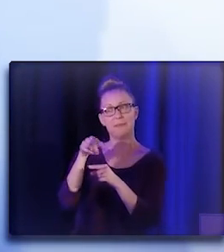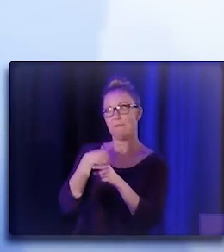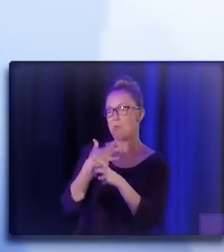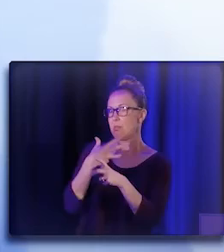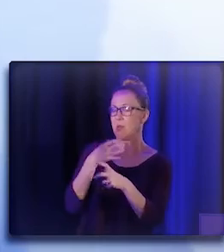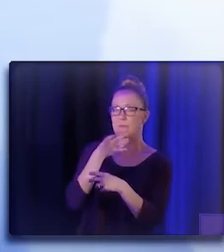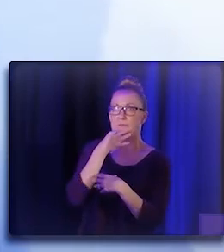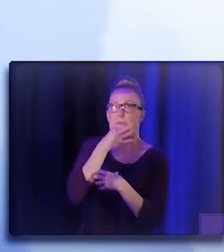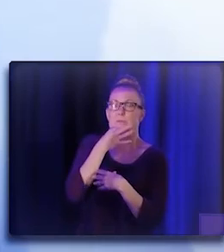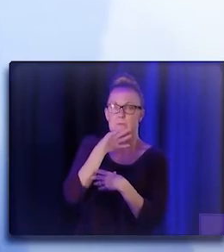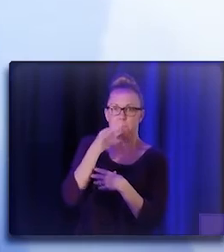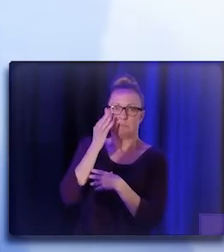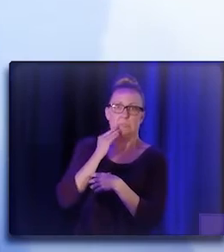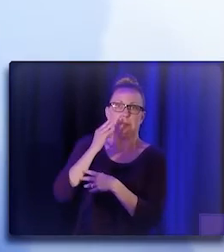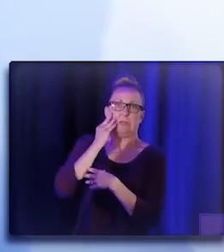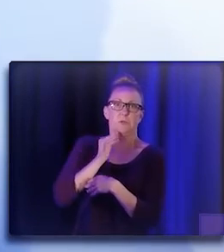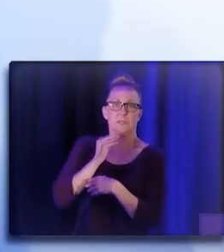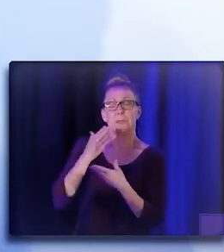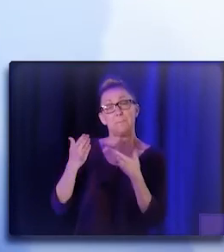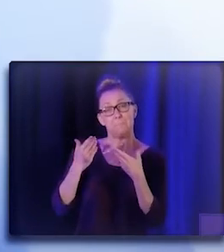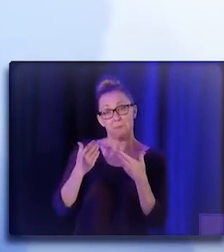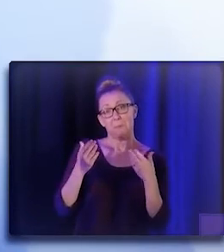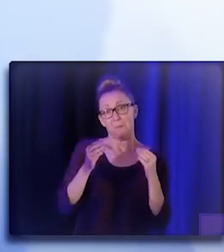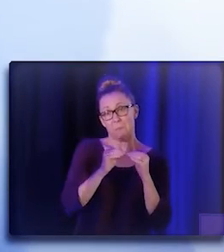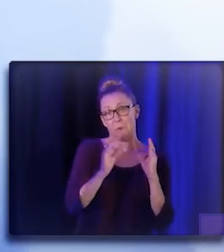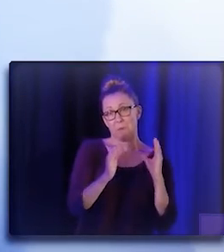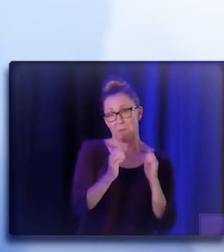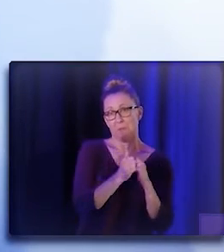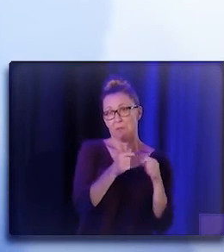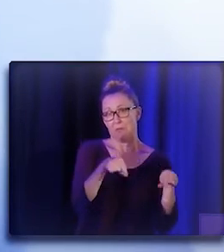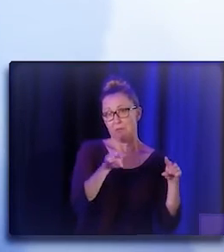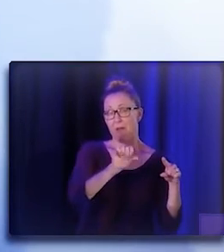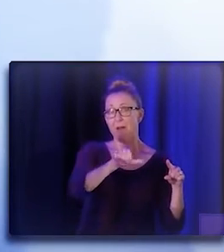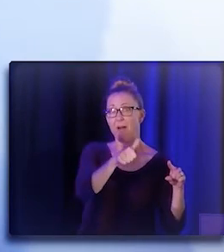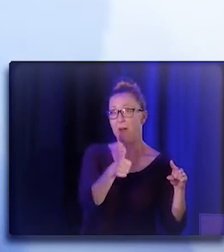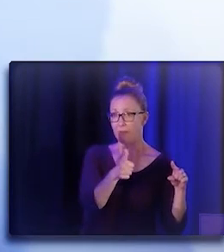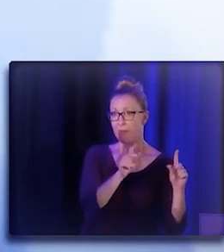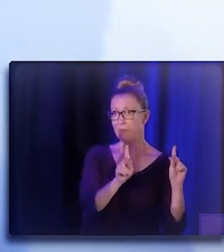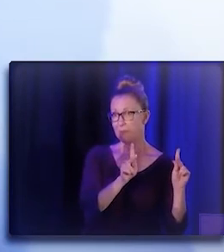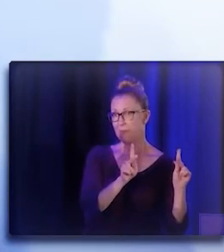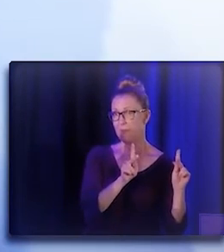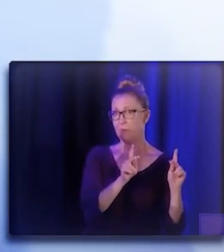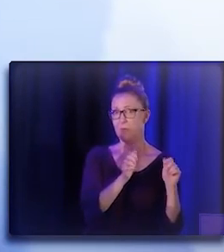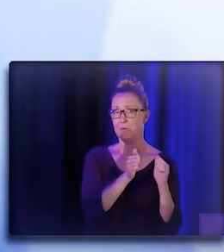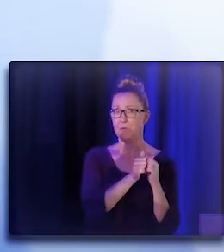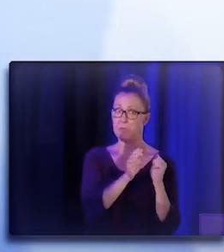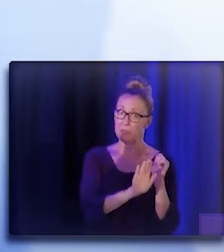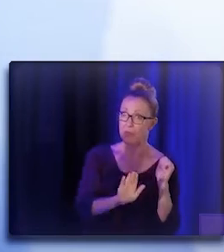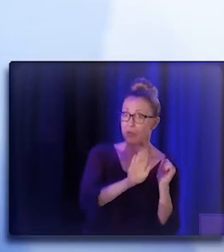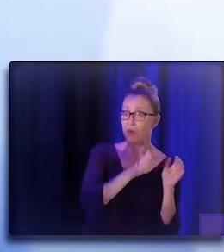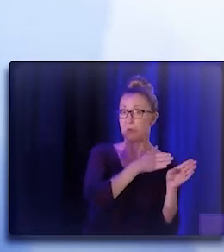and maybe more than some other people that have expertise other areas.